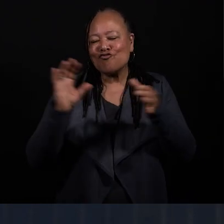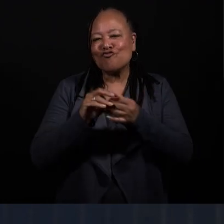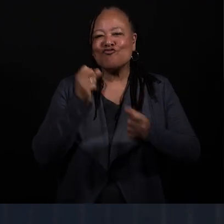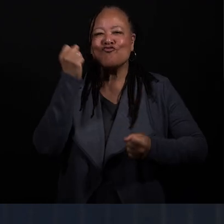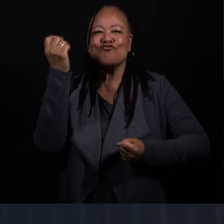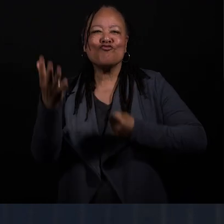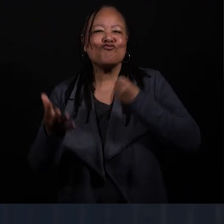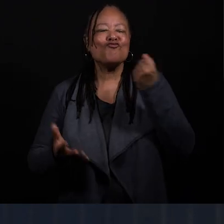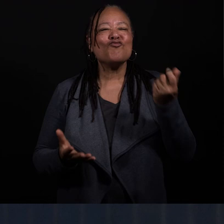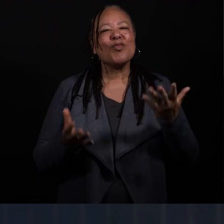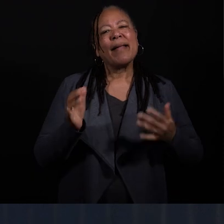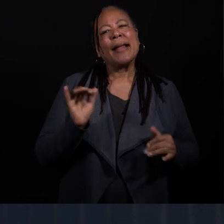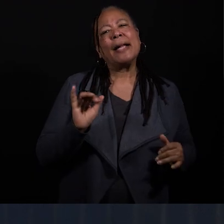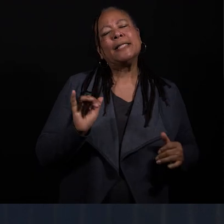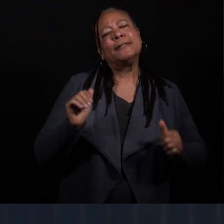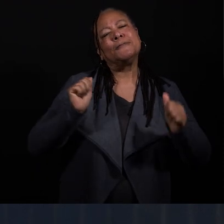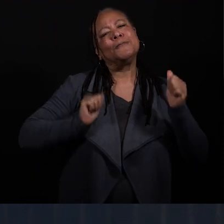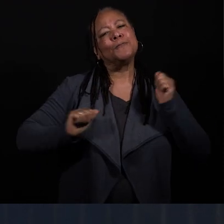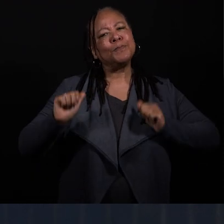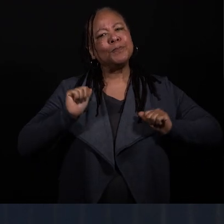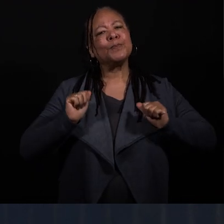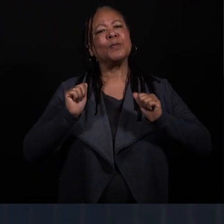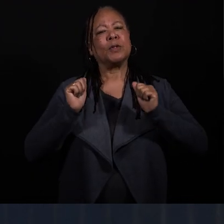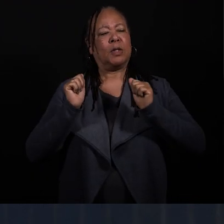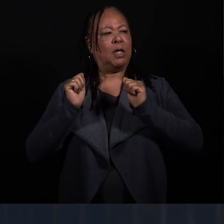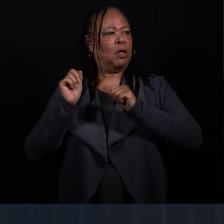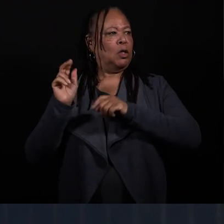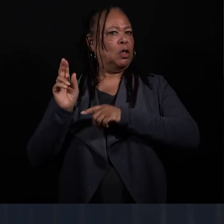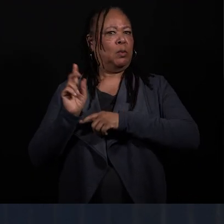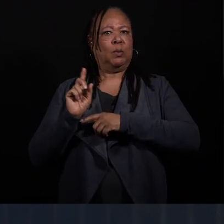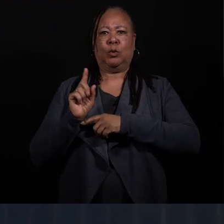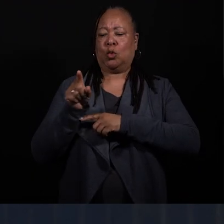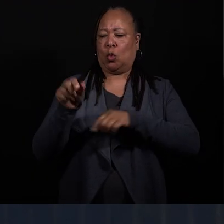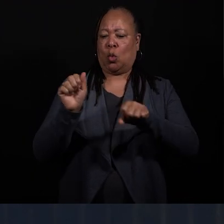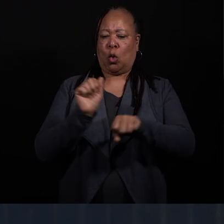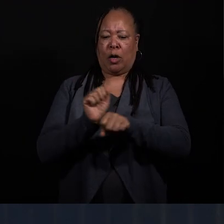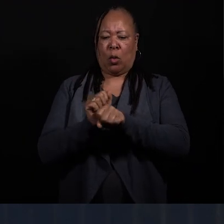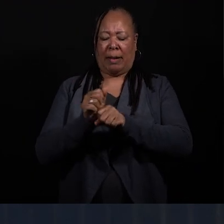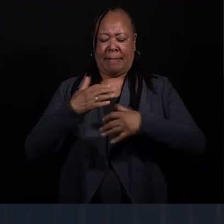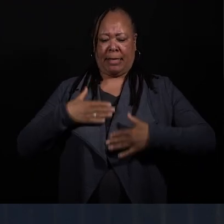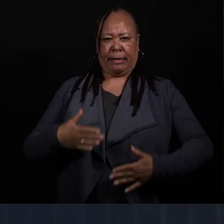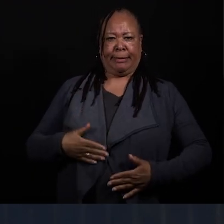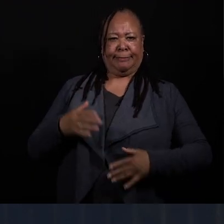And so, in performance, when you're working with bodies,